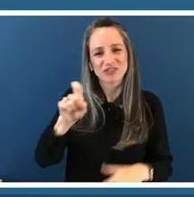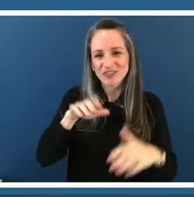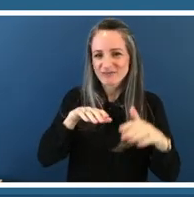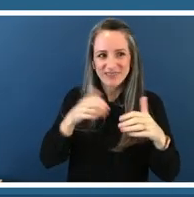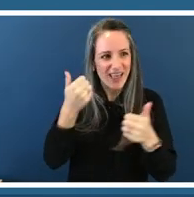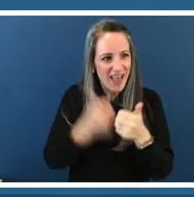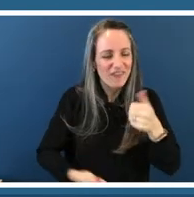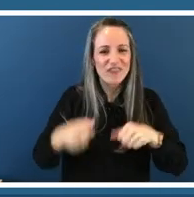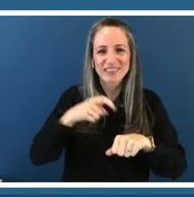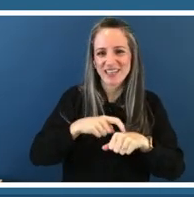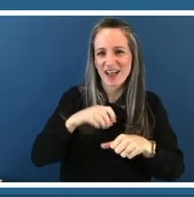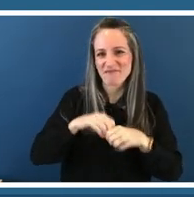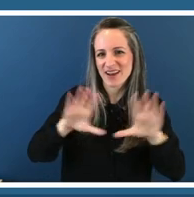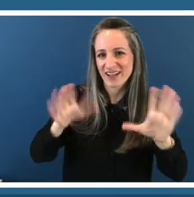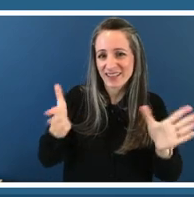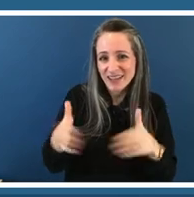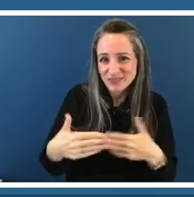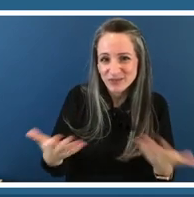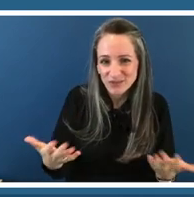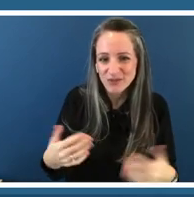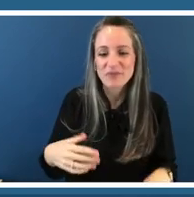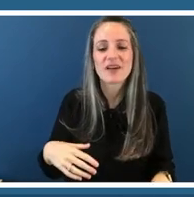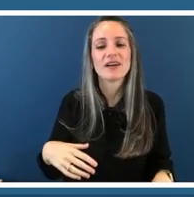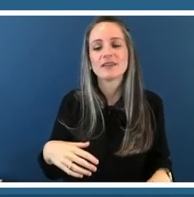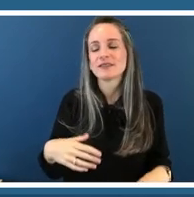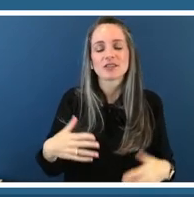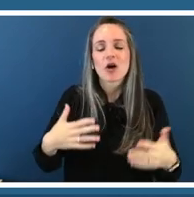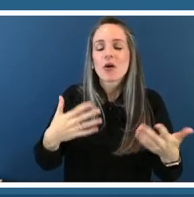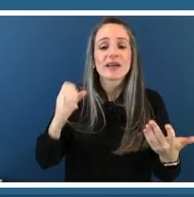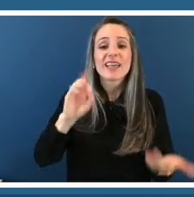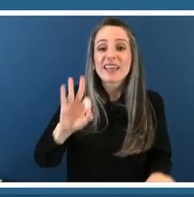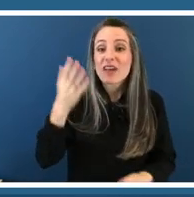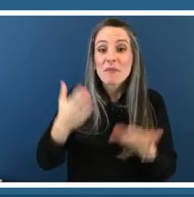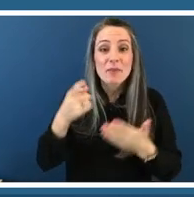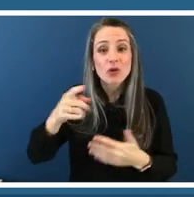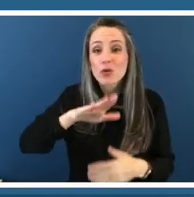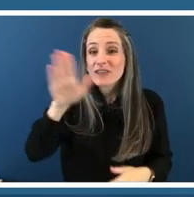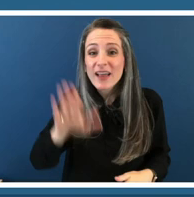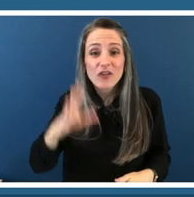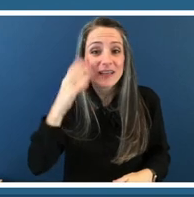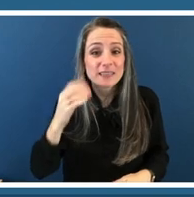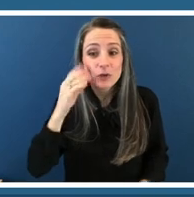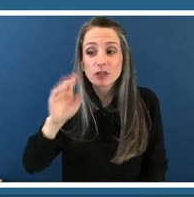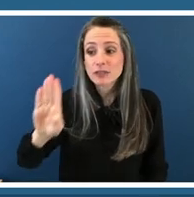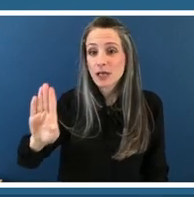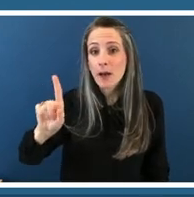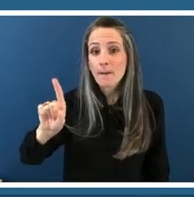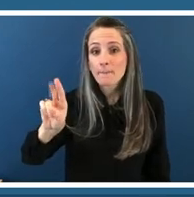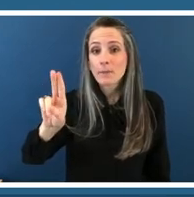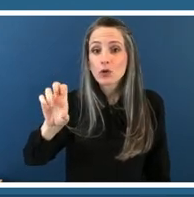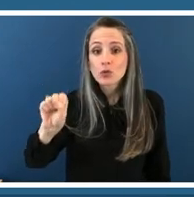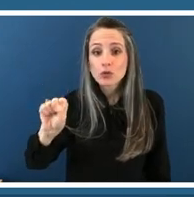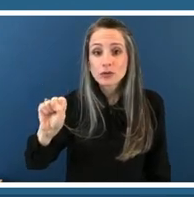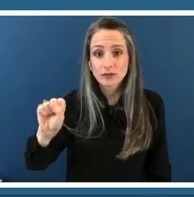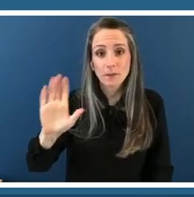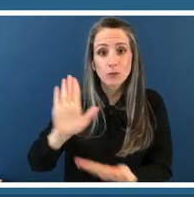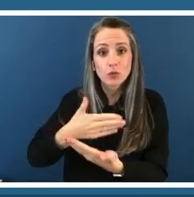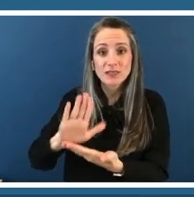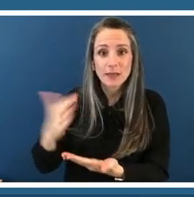example even if you've never explored the blues before we hope that the structure of our method gives you the